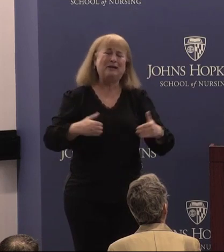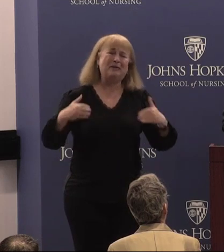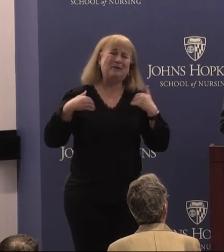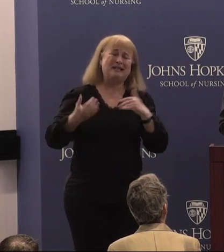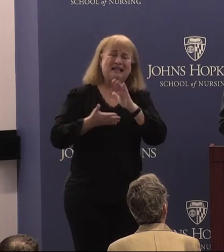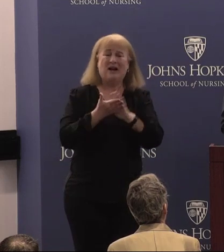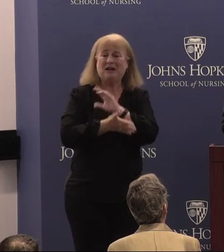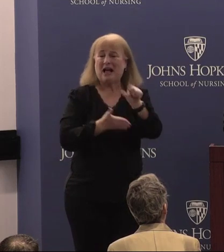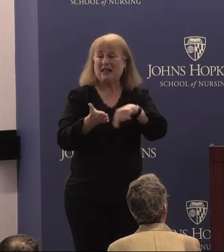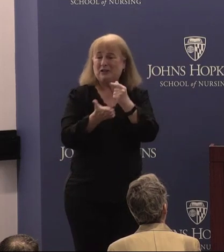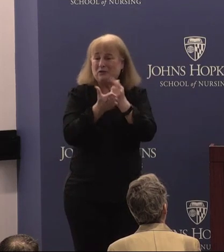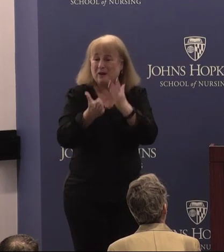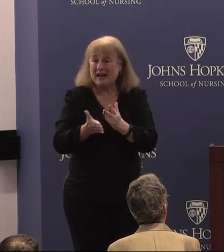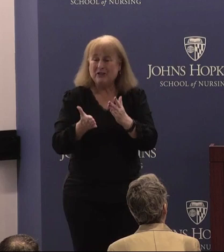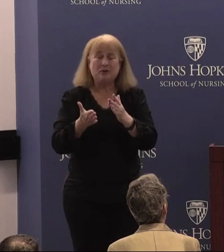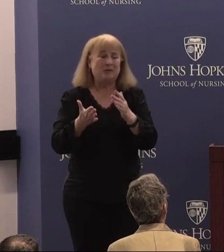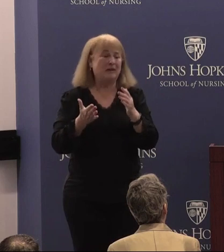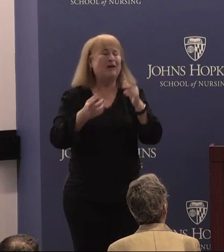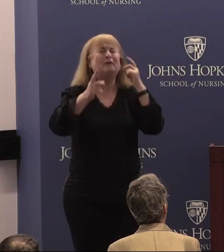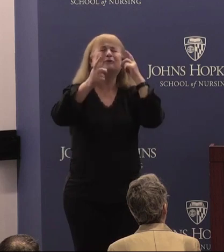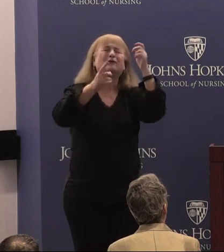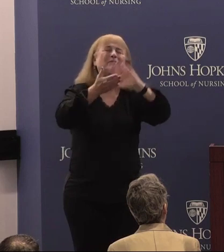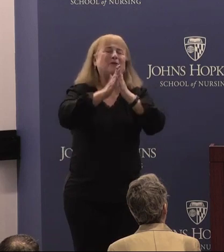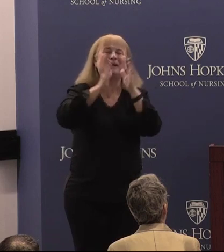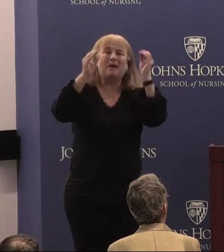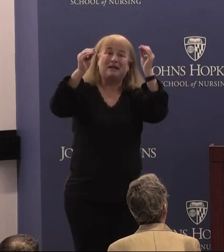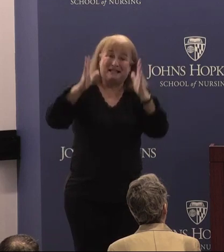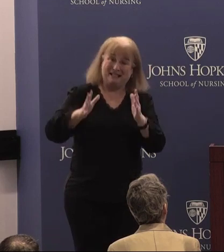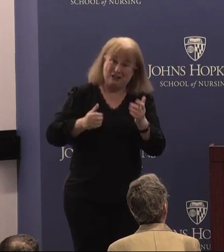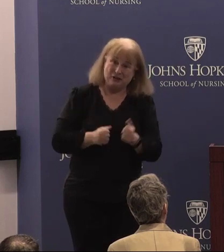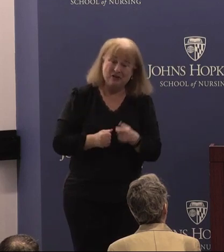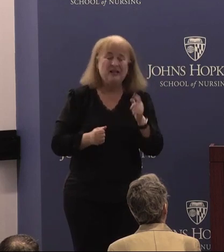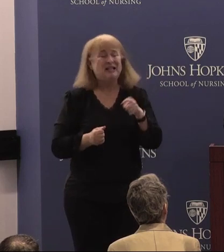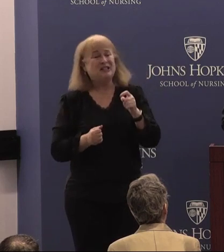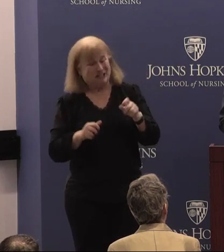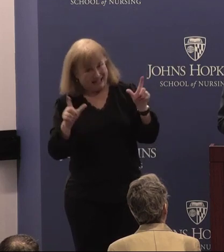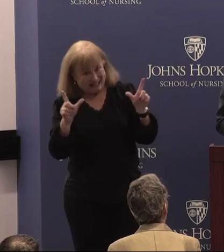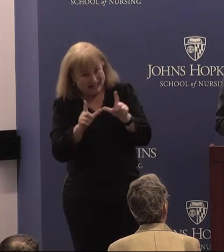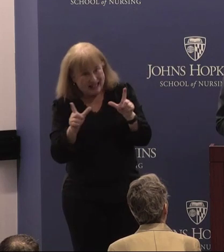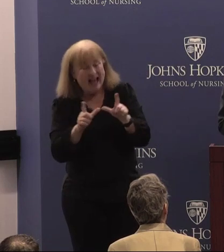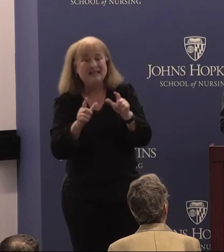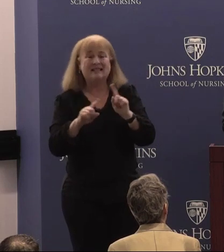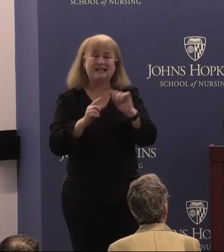graduate with dreams of becoming a teacher. She needed a license but the New York City Board